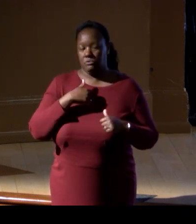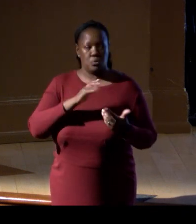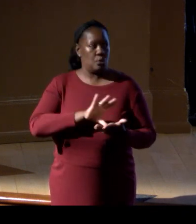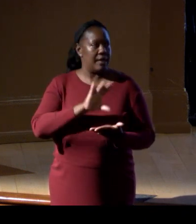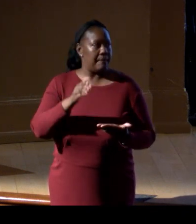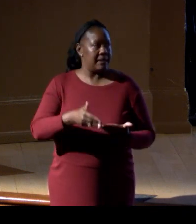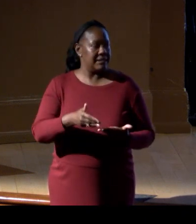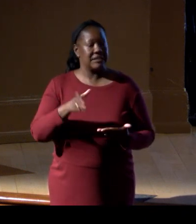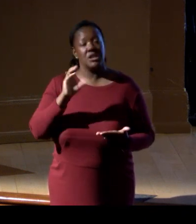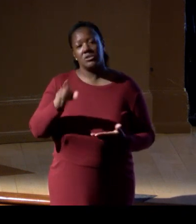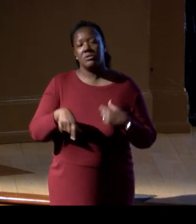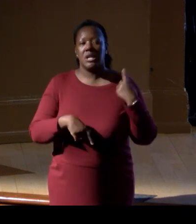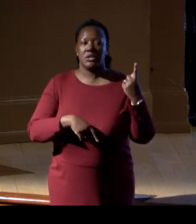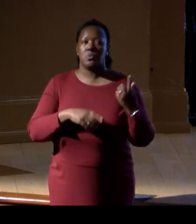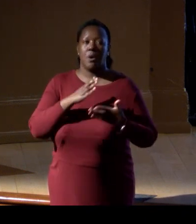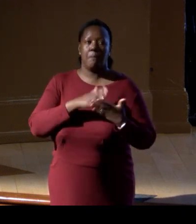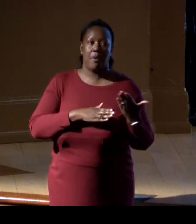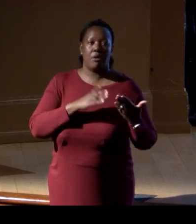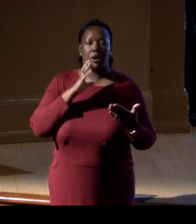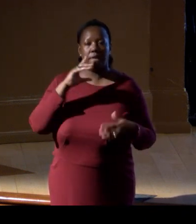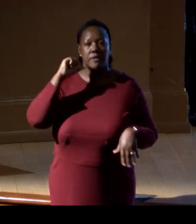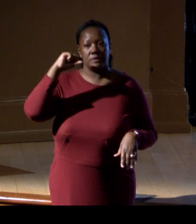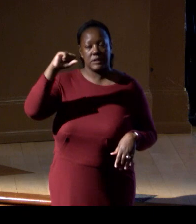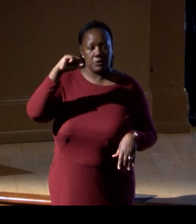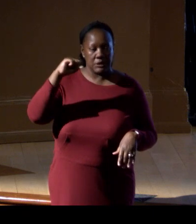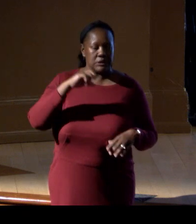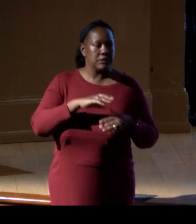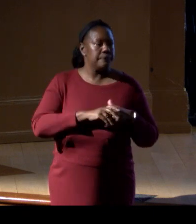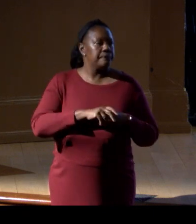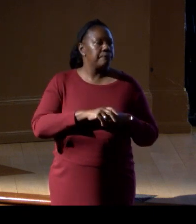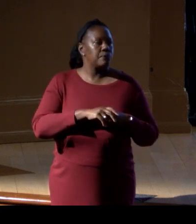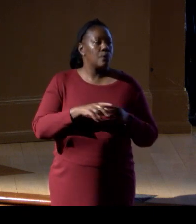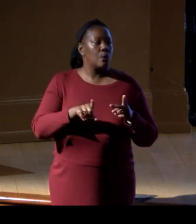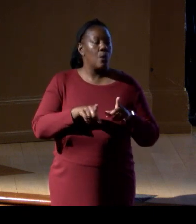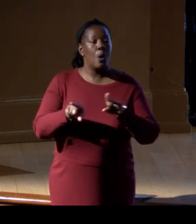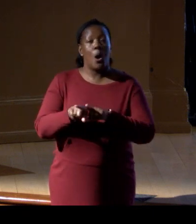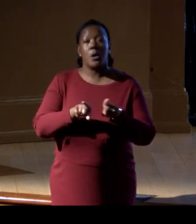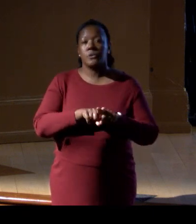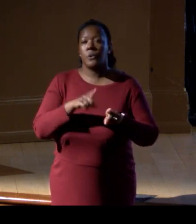So that's one aspect of the resilience where the no-take areas help. Also, we did an analysis.